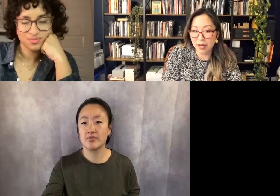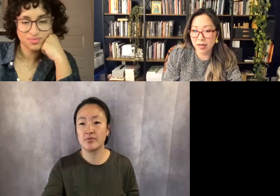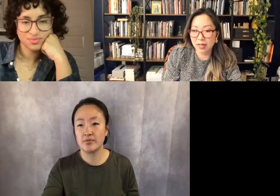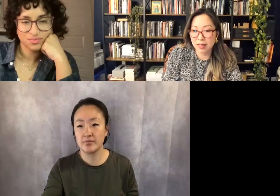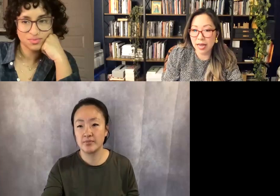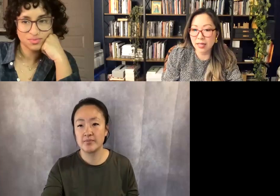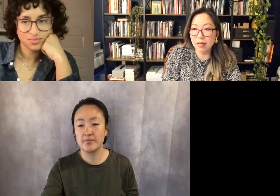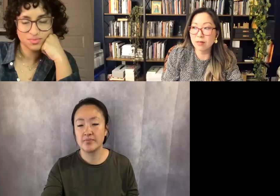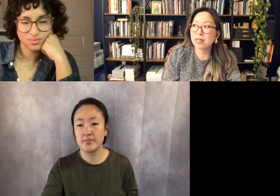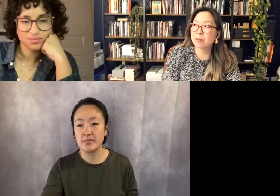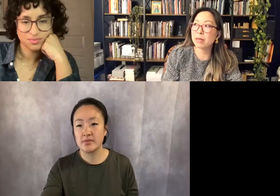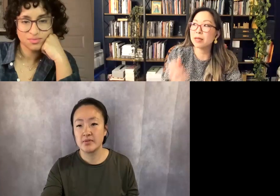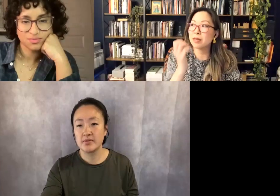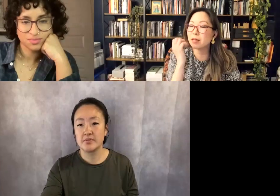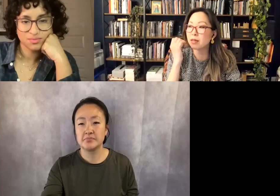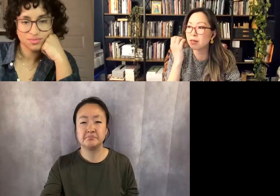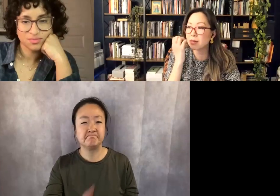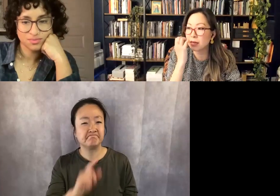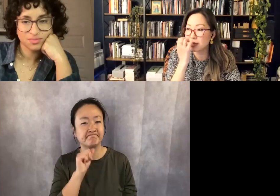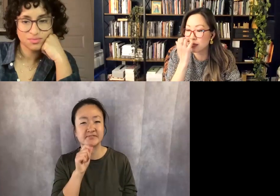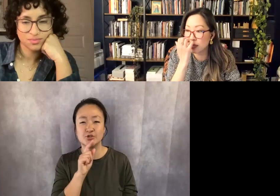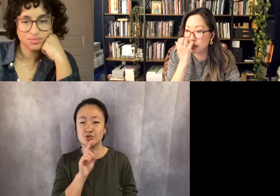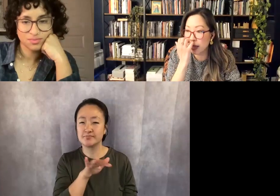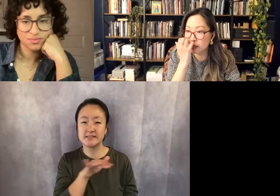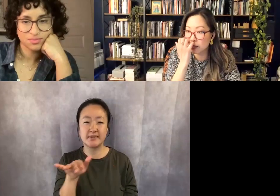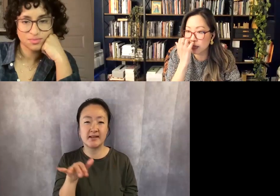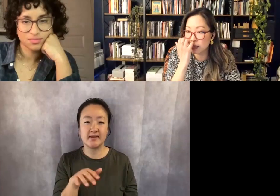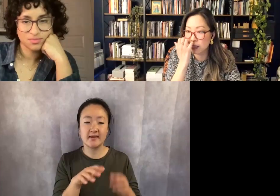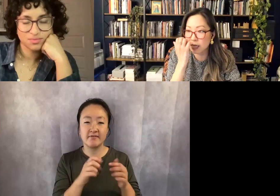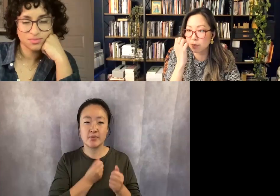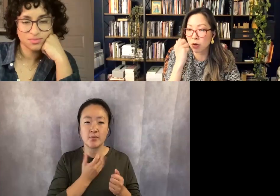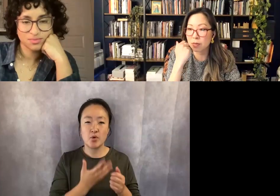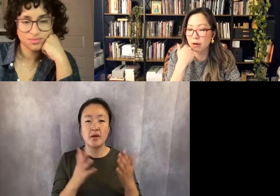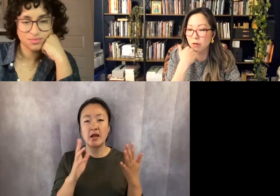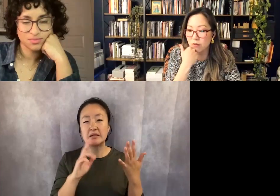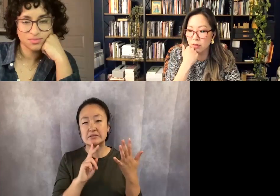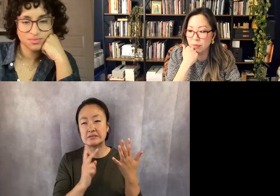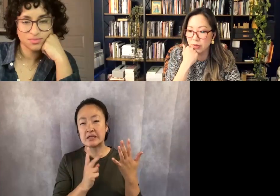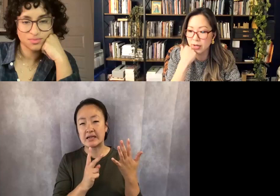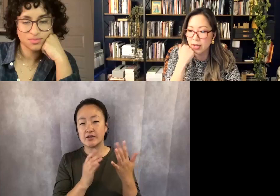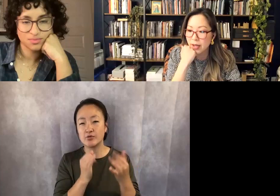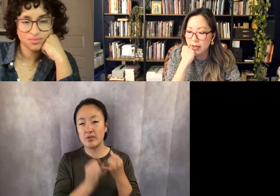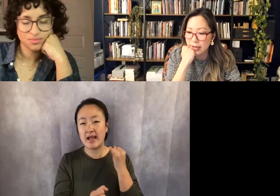I think that was maybe the last or second to last poem that I wrote for the book, and